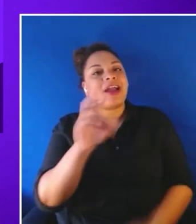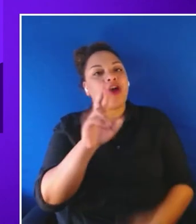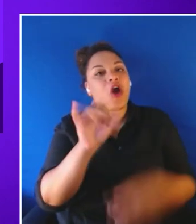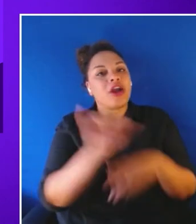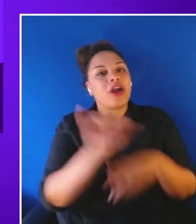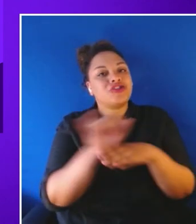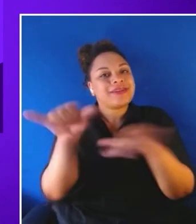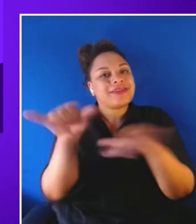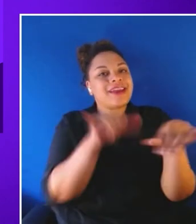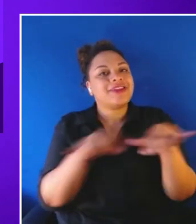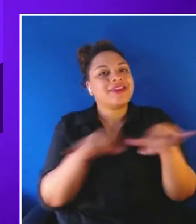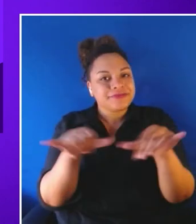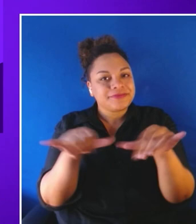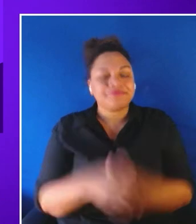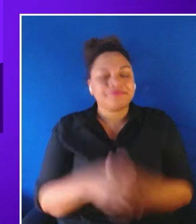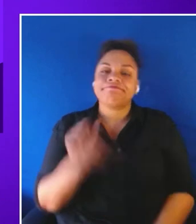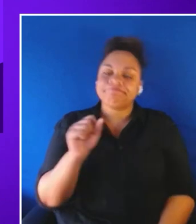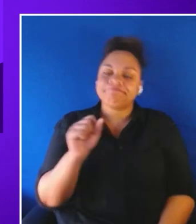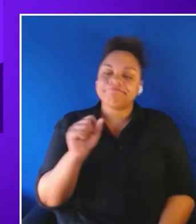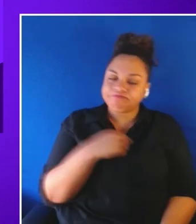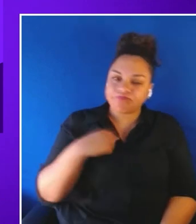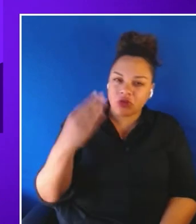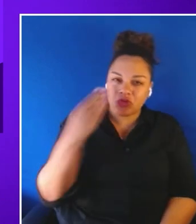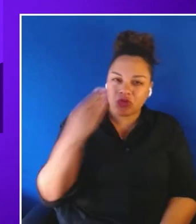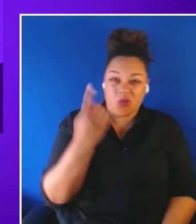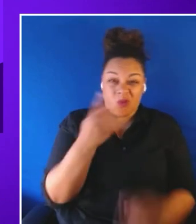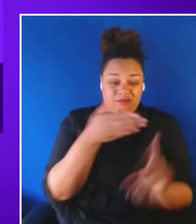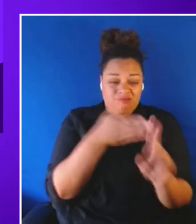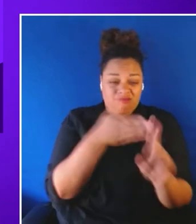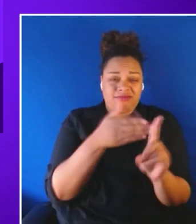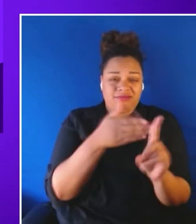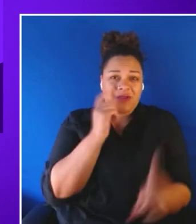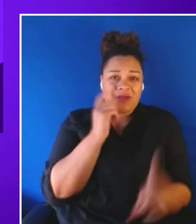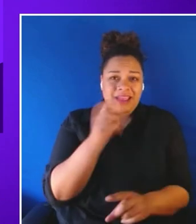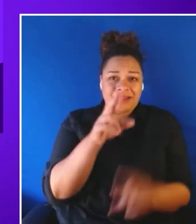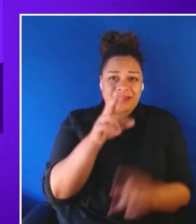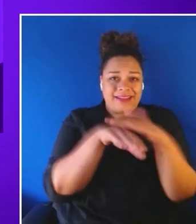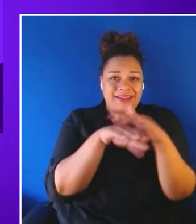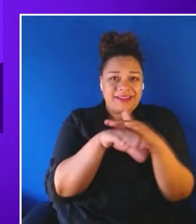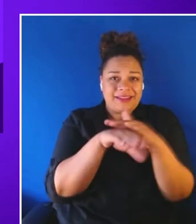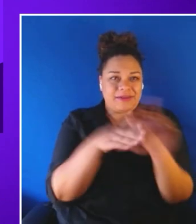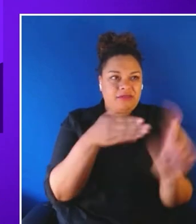that there is no one place to go for accessibility guidance in the XR, so we need to pick and choose